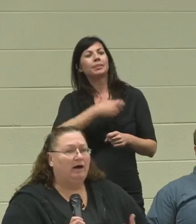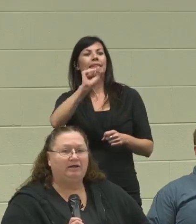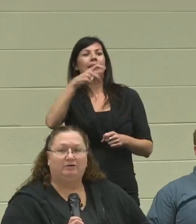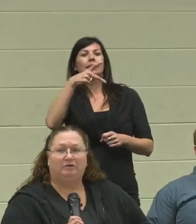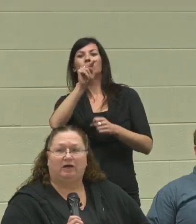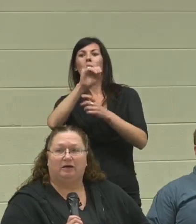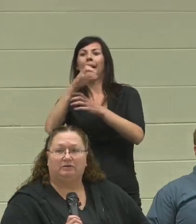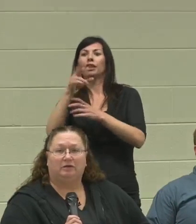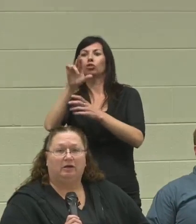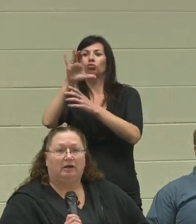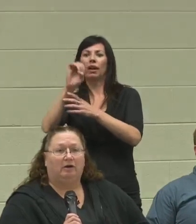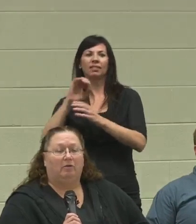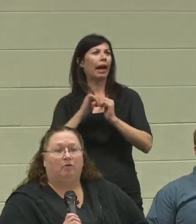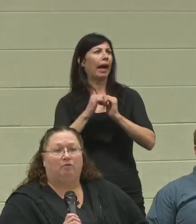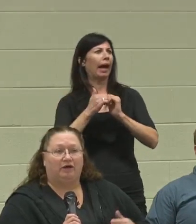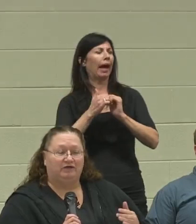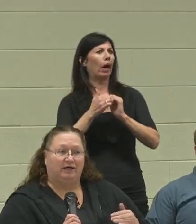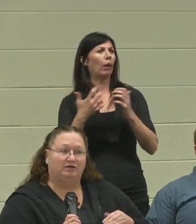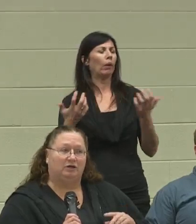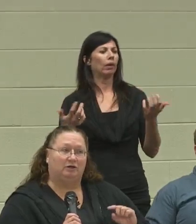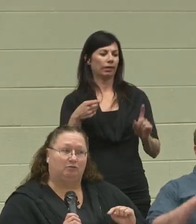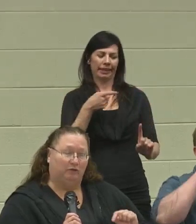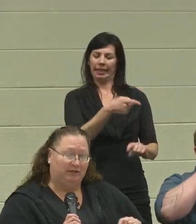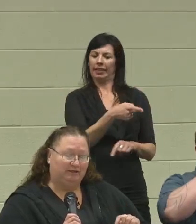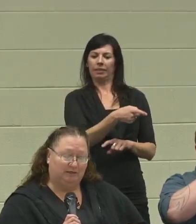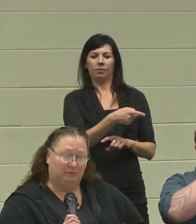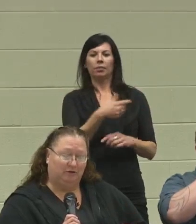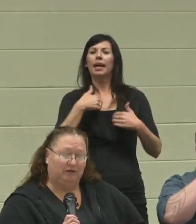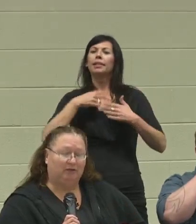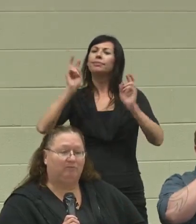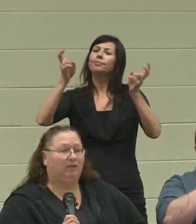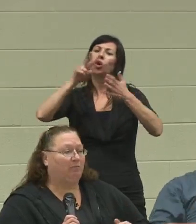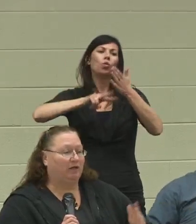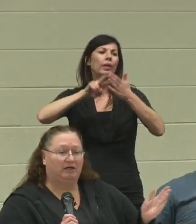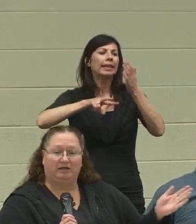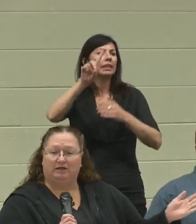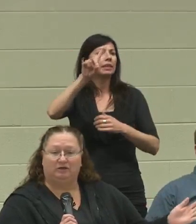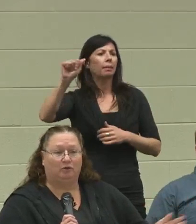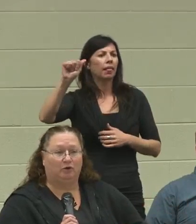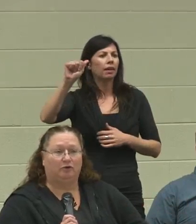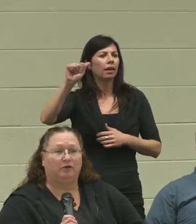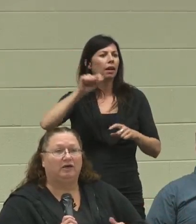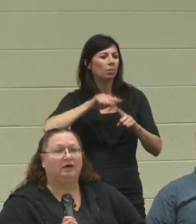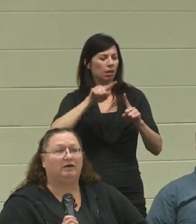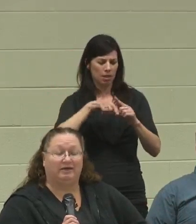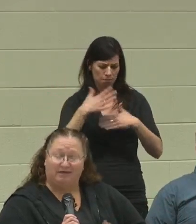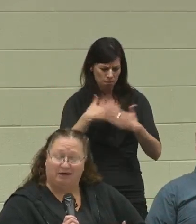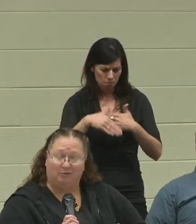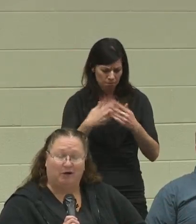How did he do that? Regi has a reading disability, but he sorts through it, and I can you what,